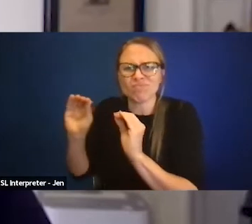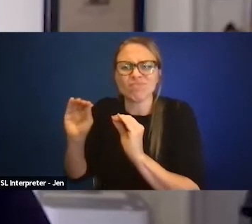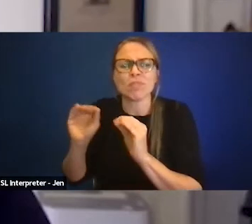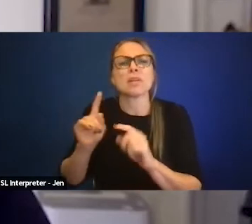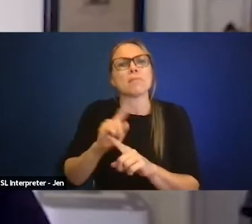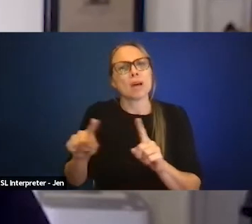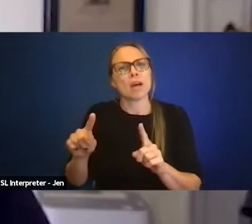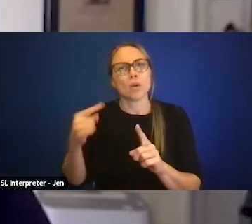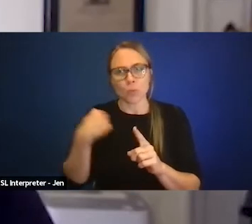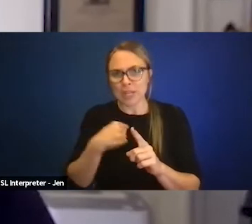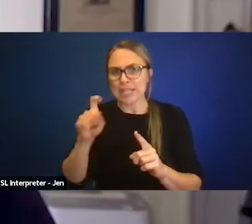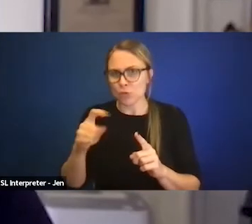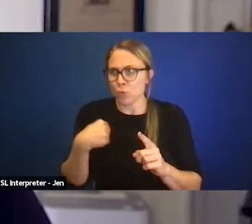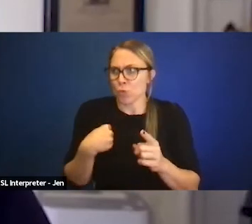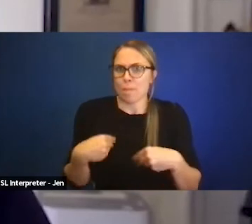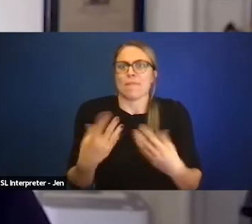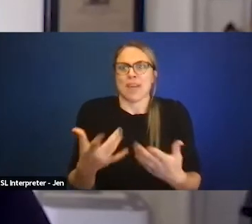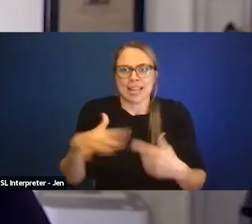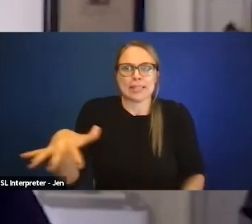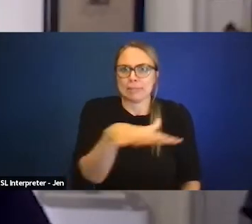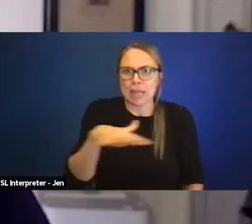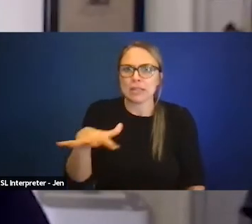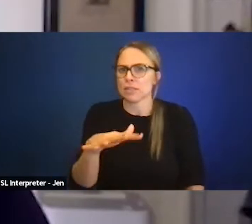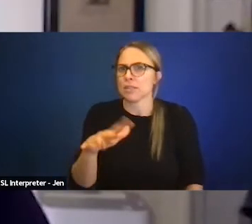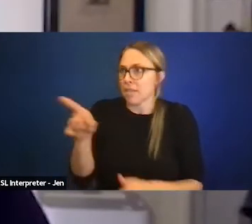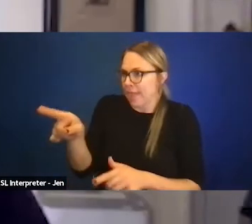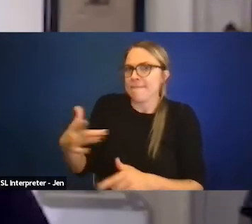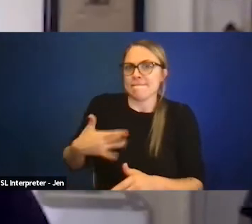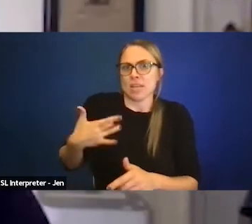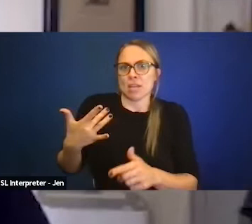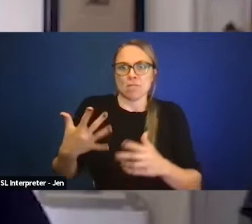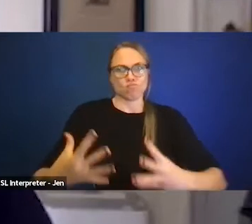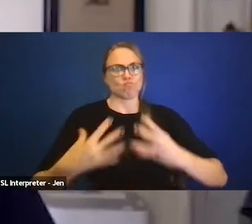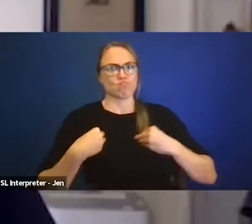where people feel like it is acceptable and there won't be negative implications